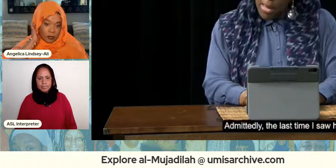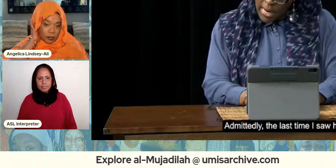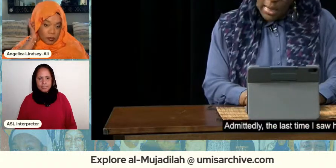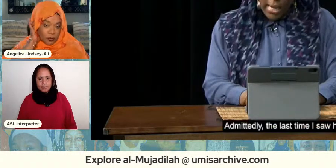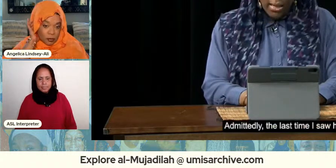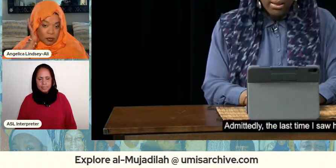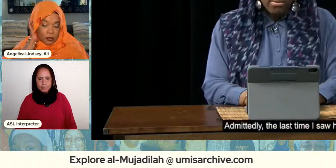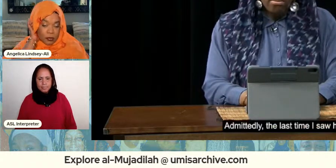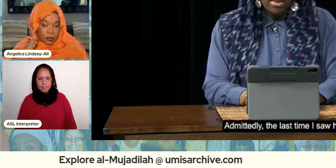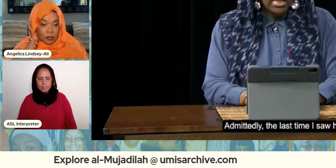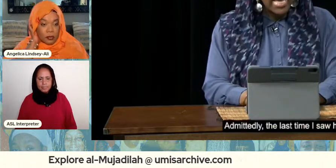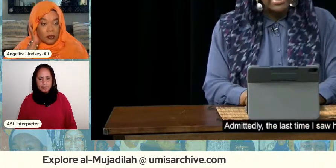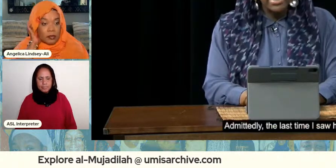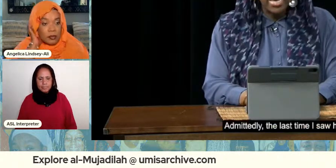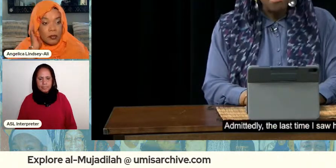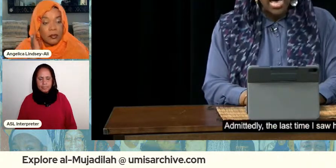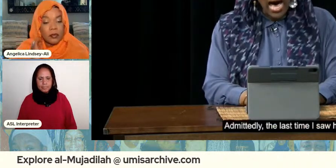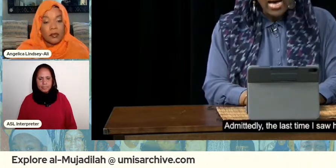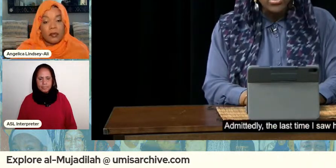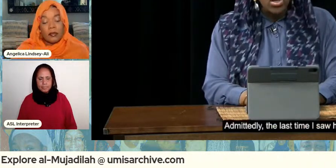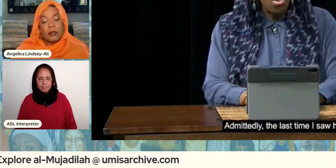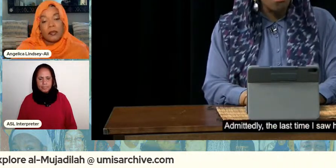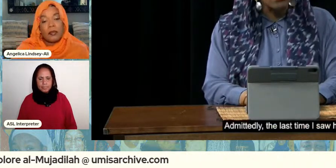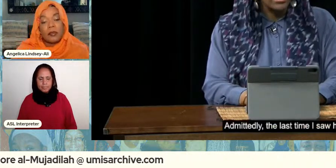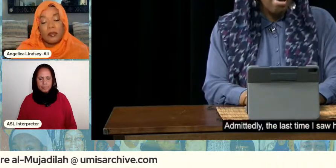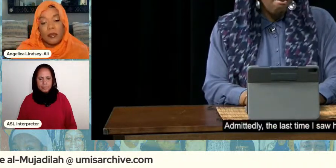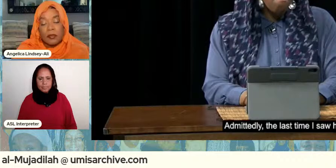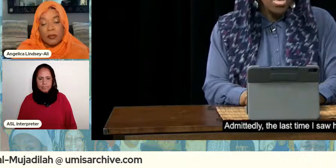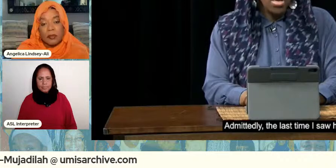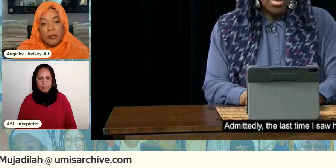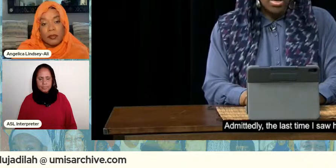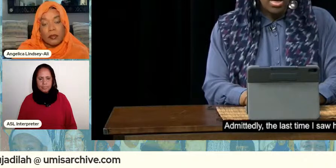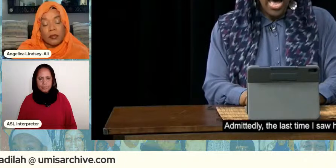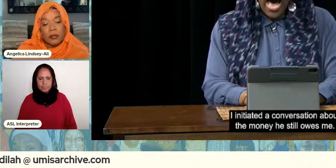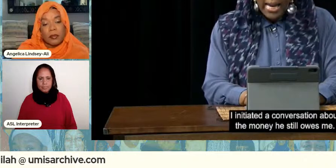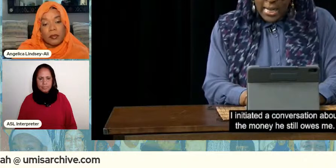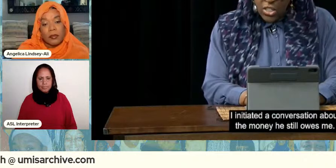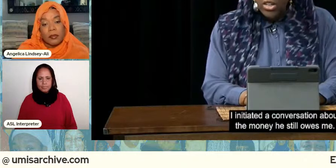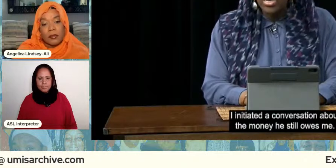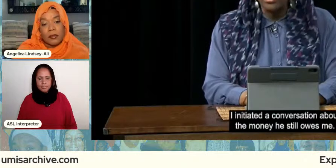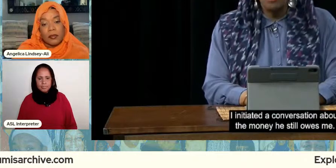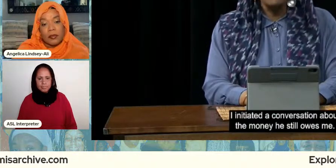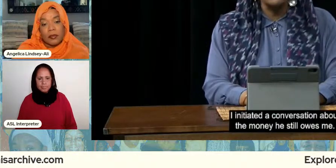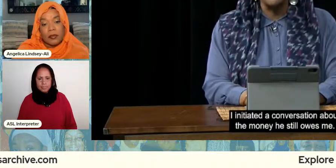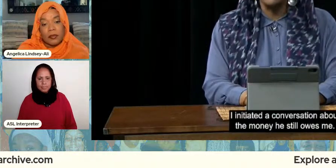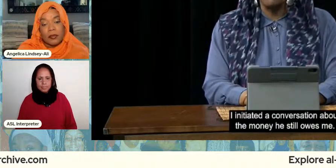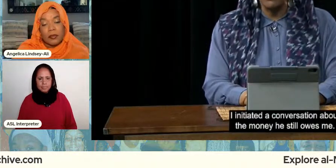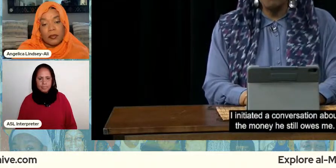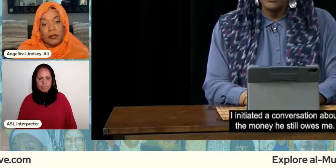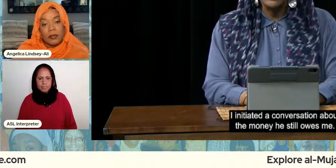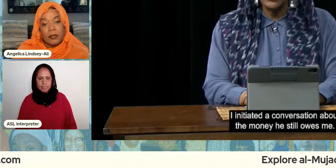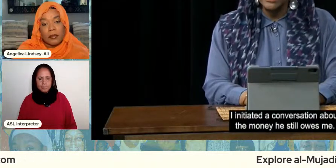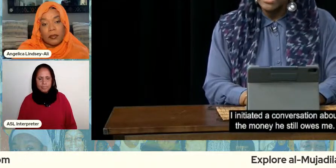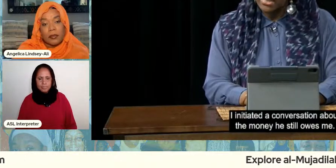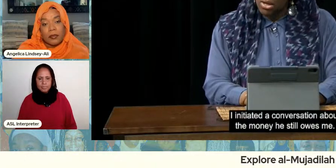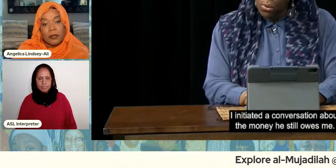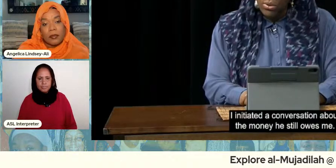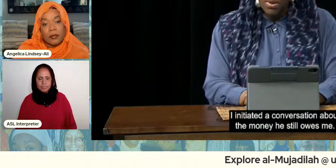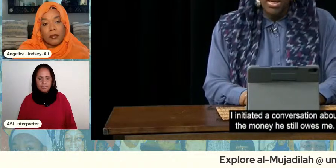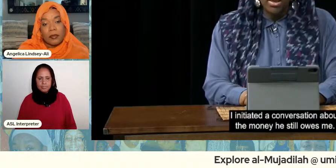admittedly the last time i saw him i initiated a conversation about the money he still owes me